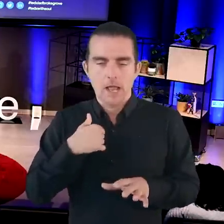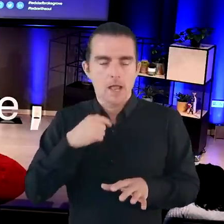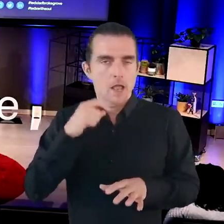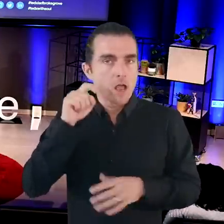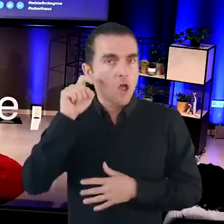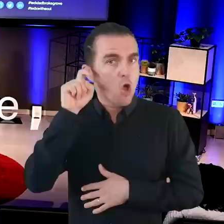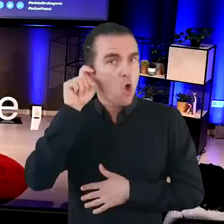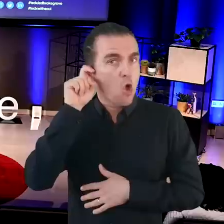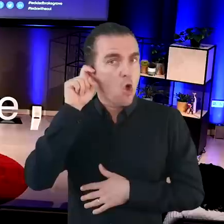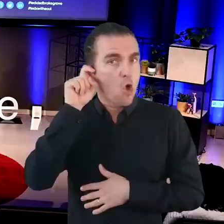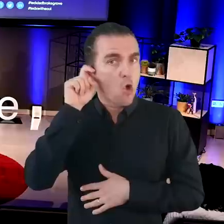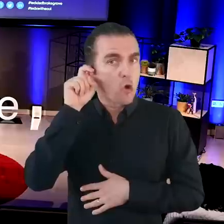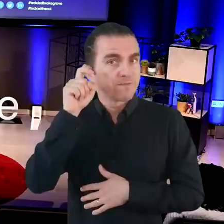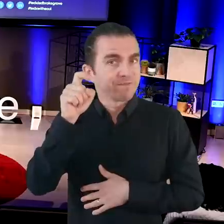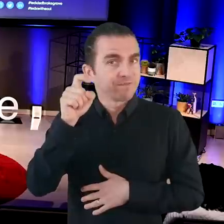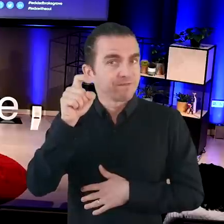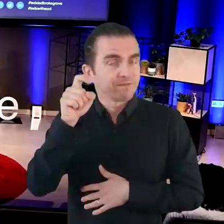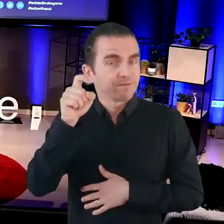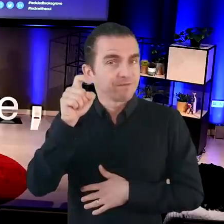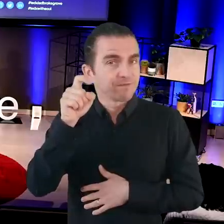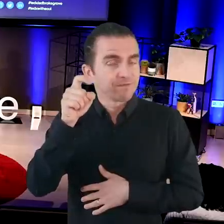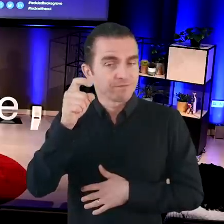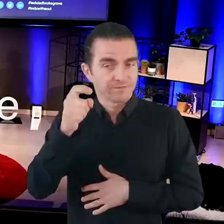I take my hearing aid out of my ear.